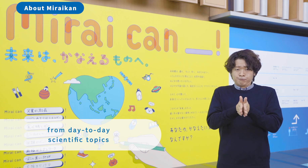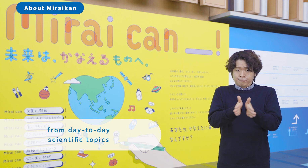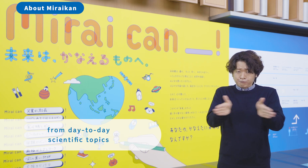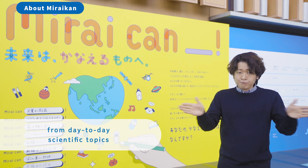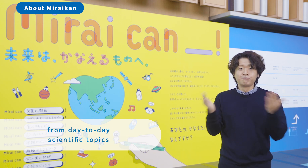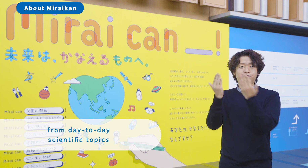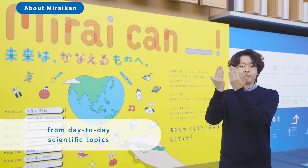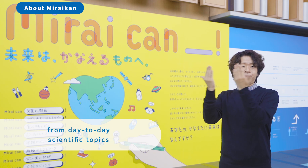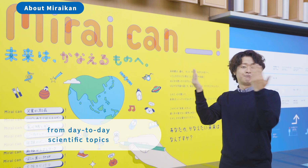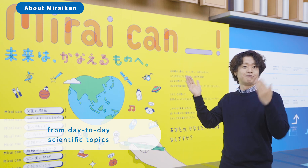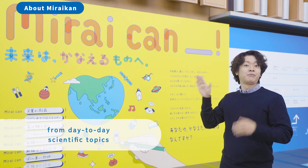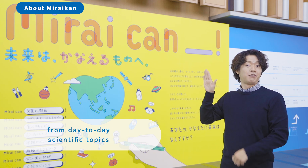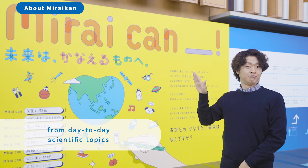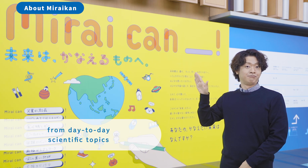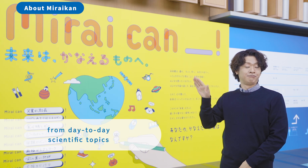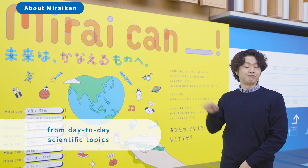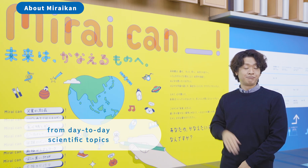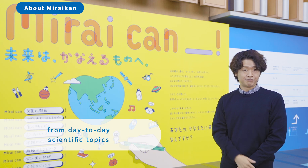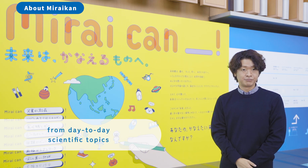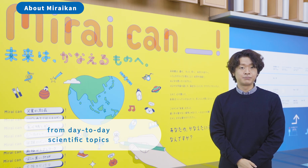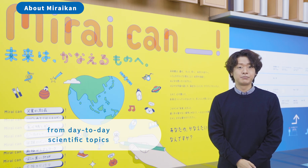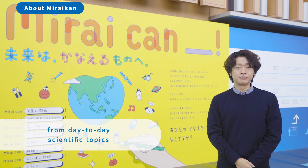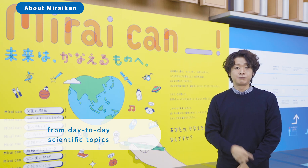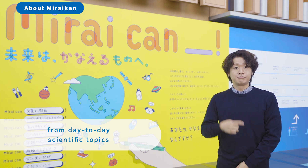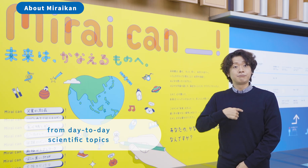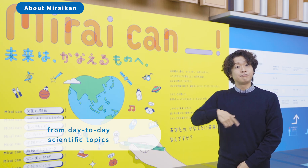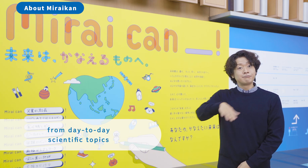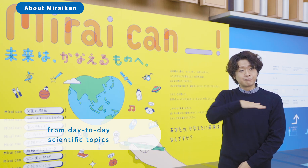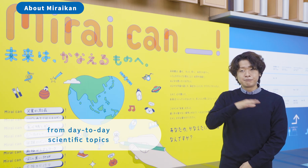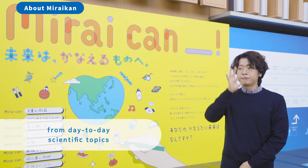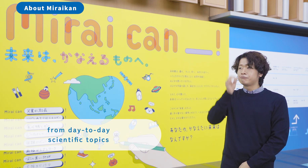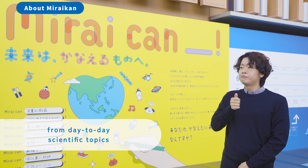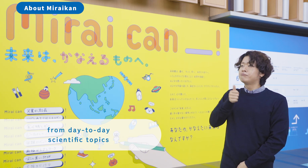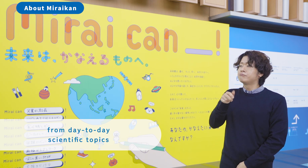from day-to-day scientific topics